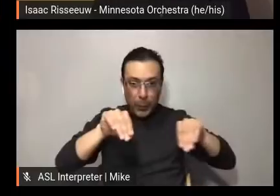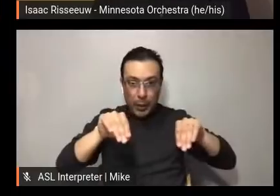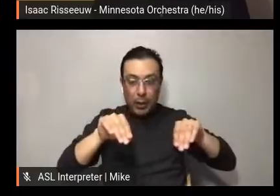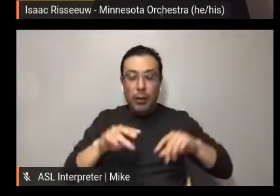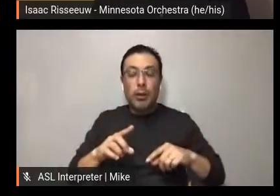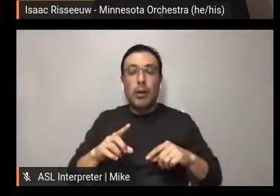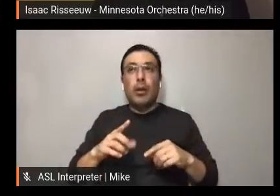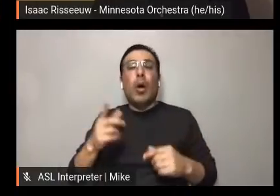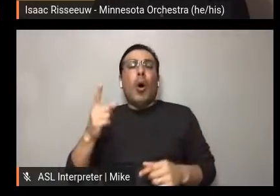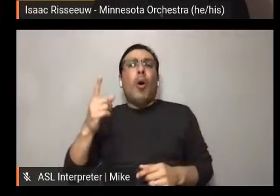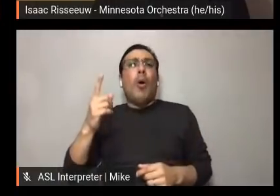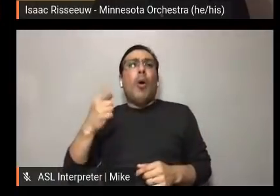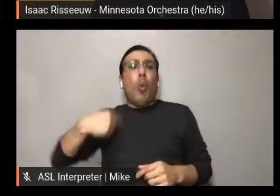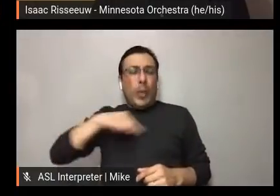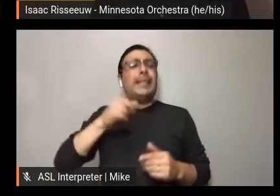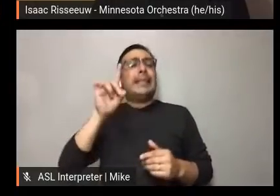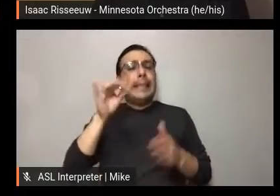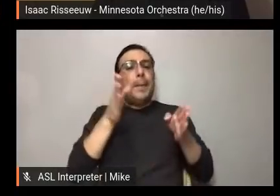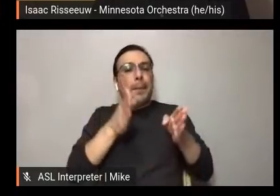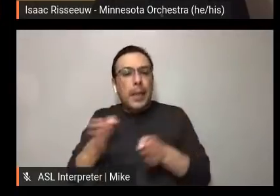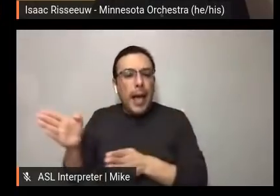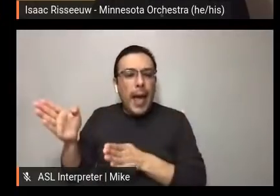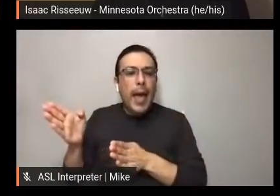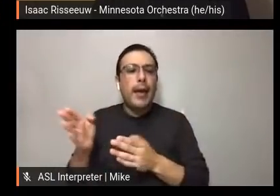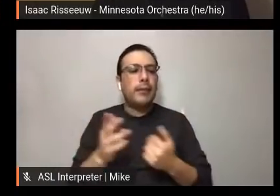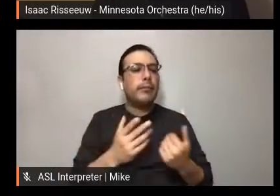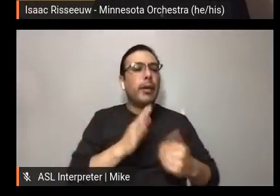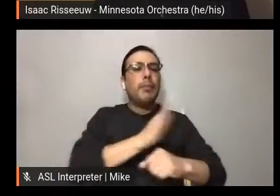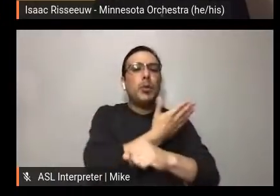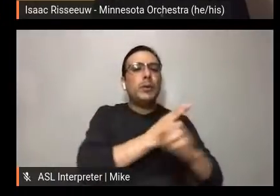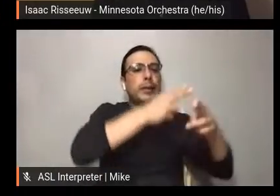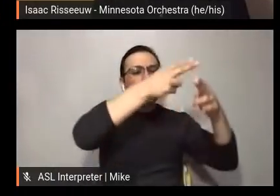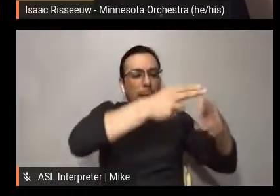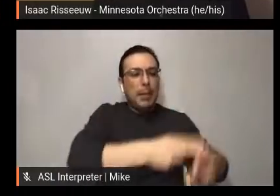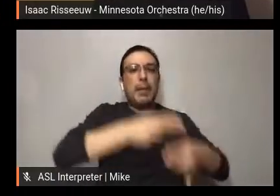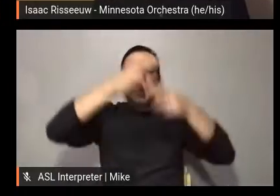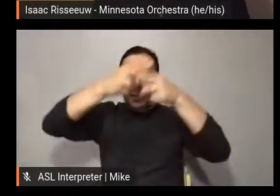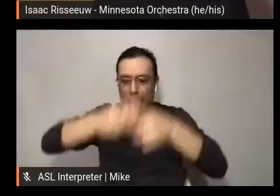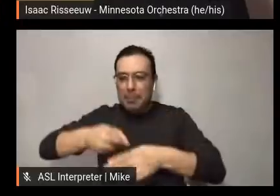And a content working team-- the communications council I talked about